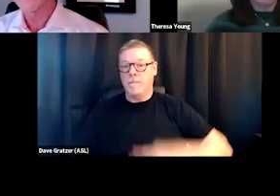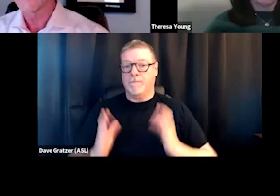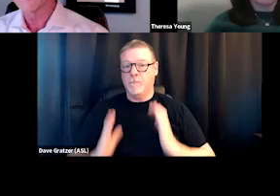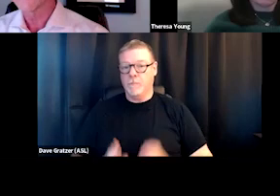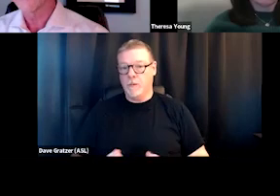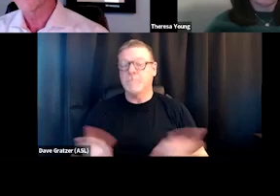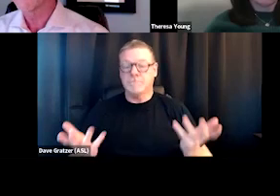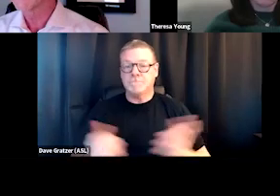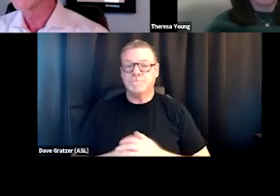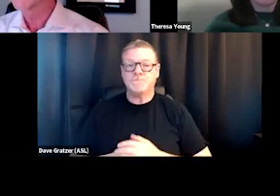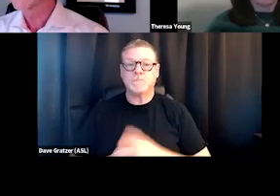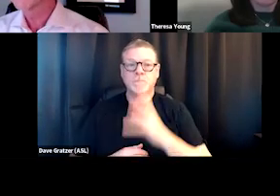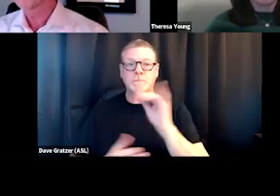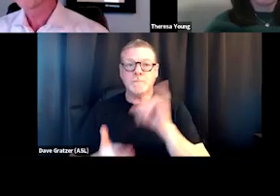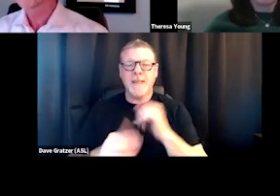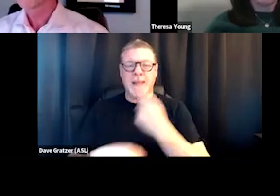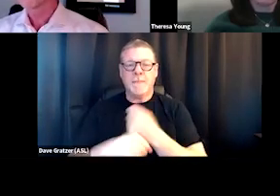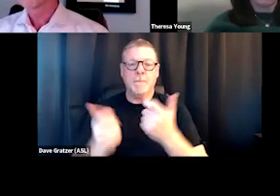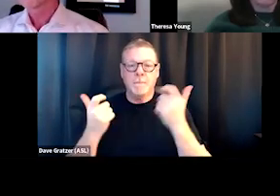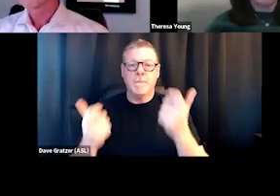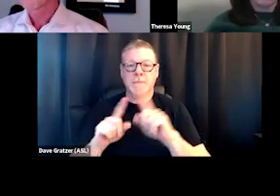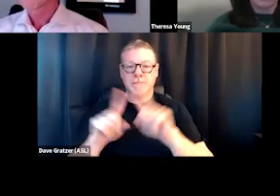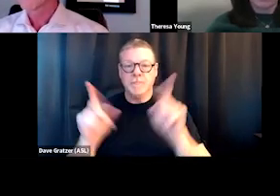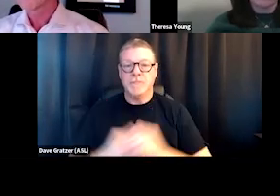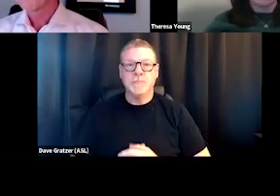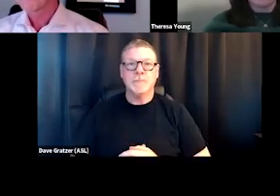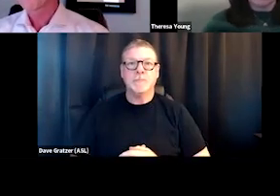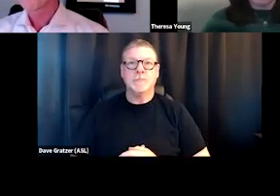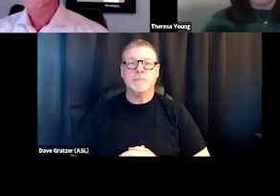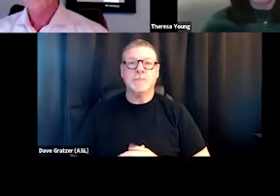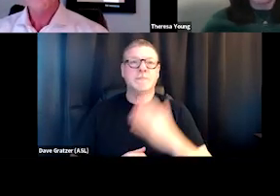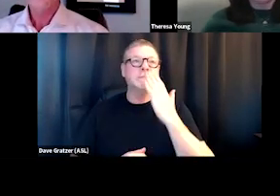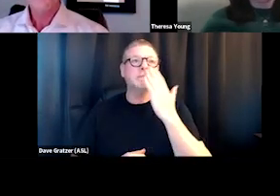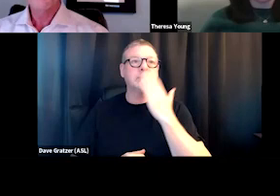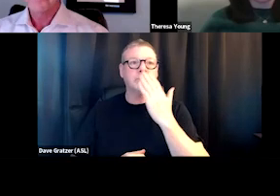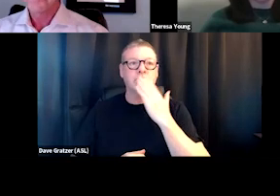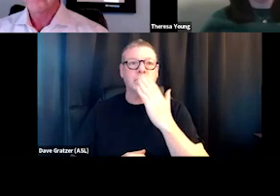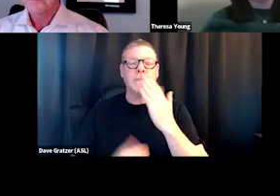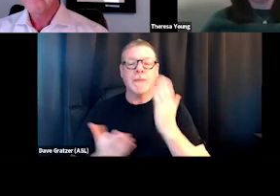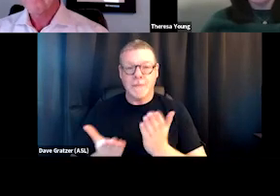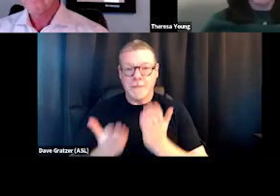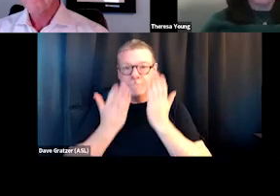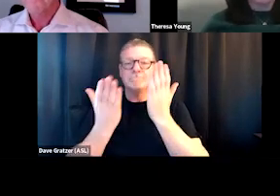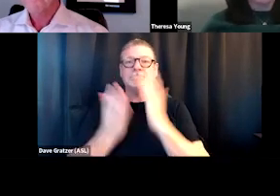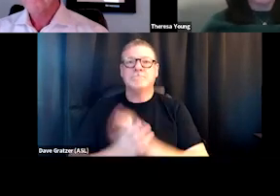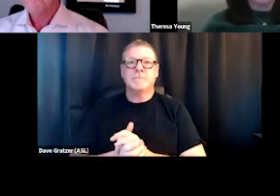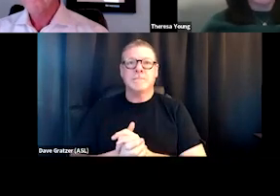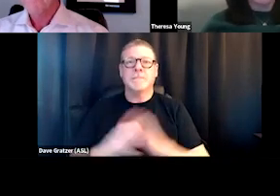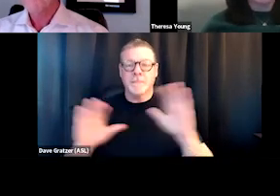that has really made a difference. Thank you, thank you for lifting that up. As someone who was doing some of this work not too long ago,